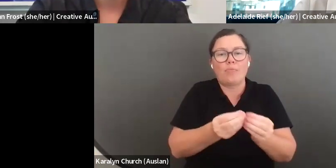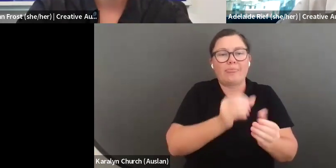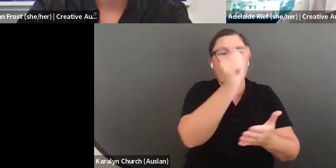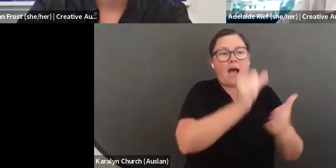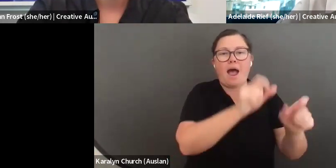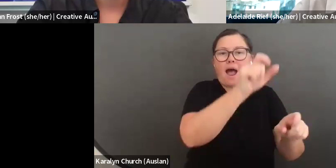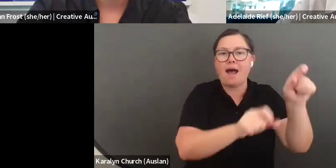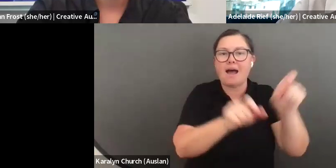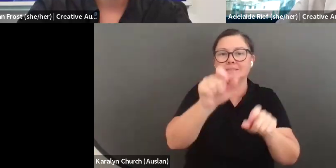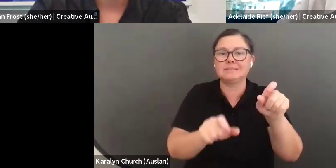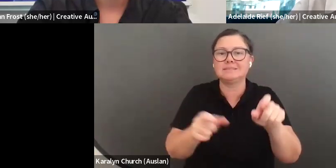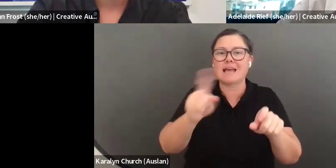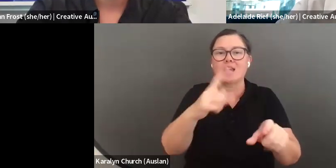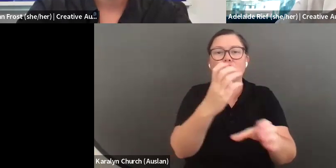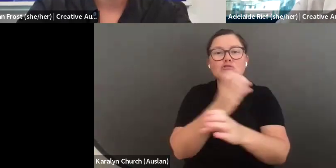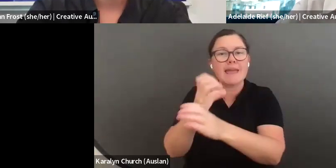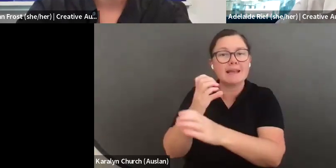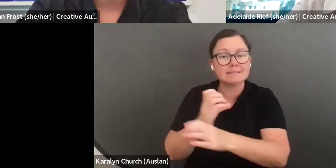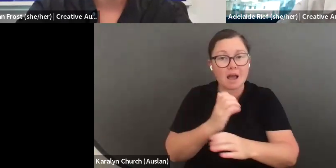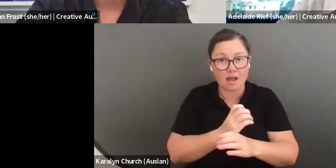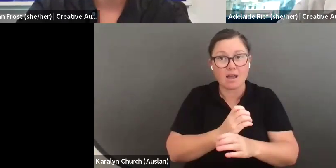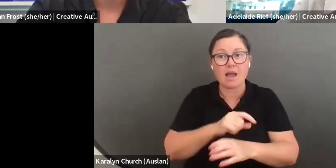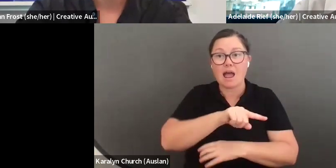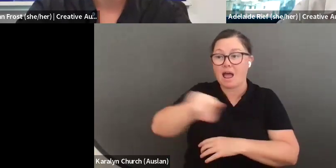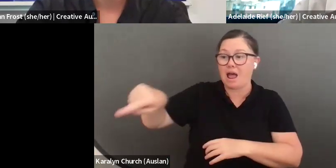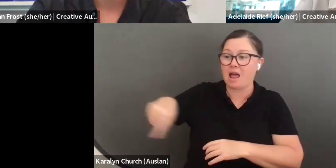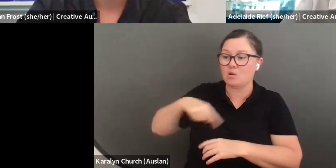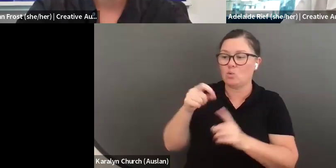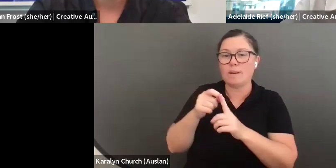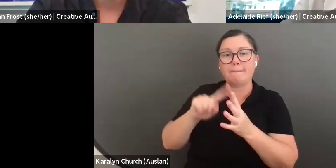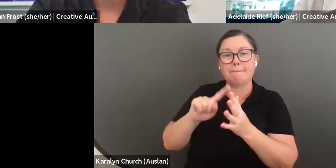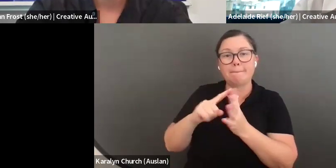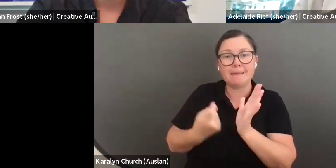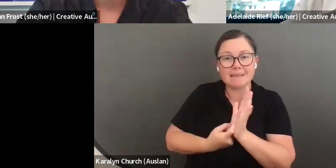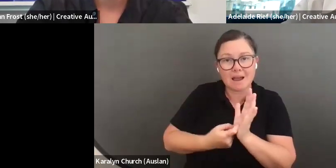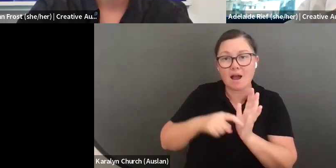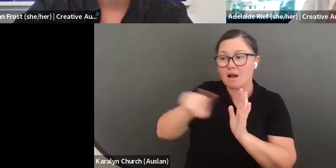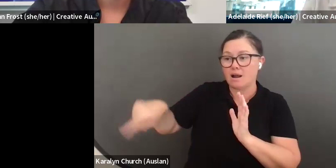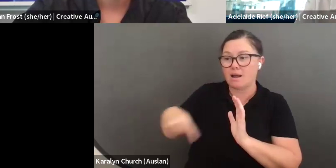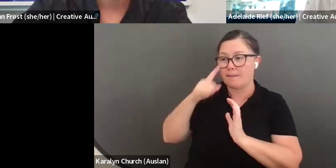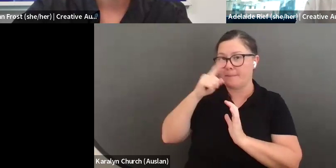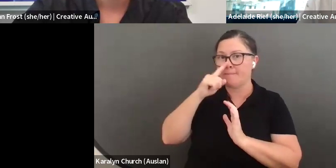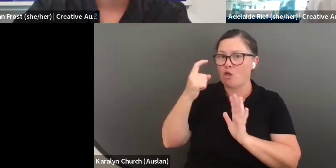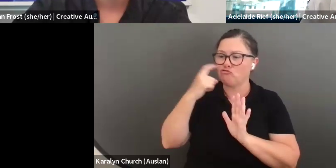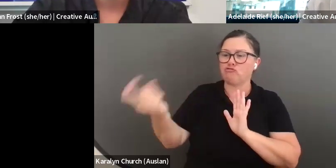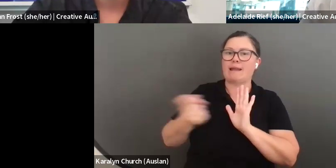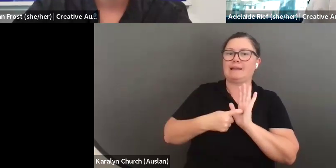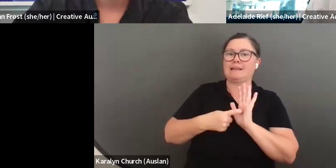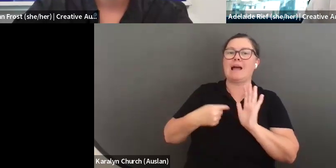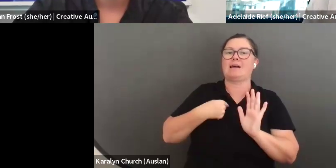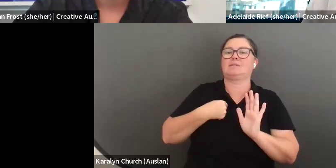and cultural sector. This is the criteria we get a lot of questions about. What we mean by practising artist or creative worker, you